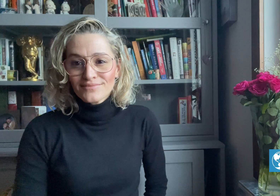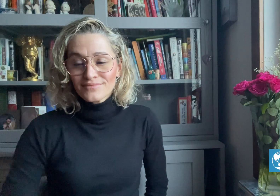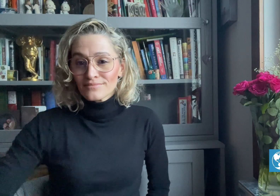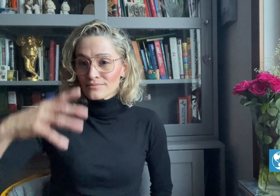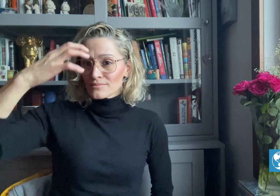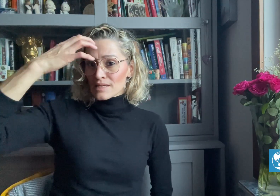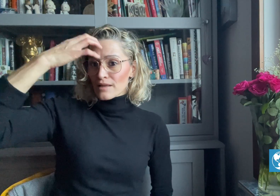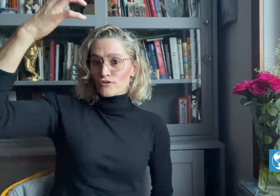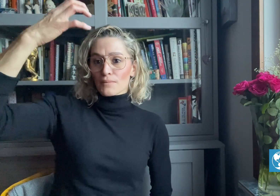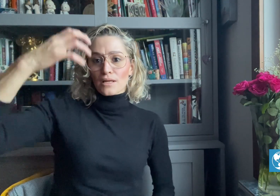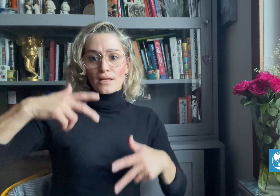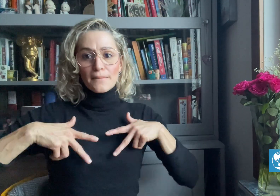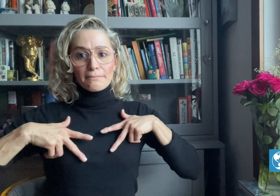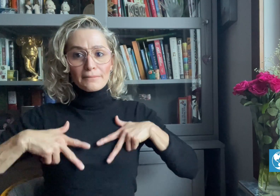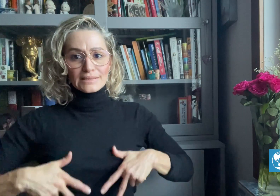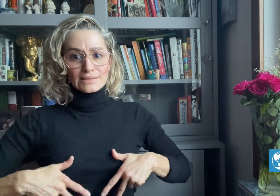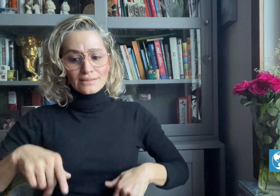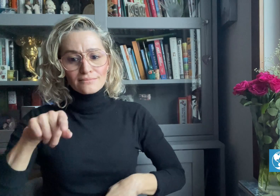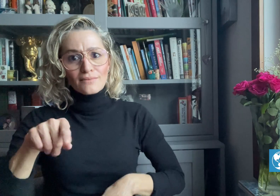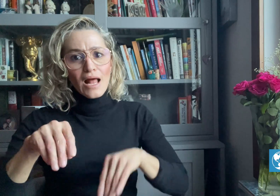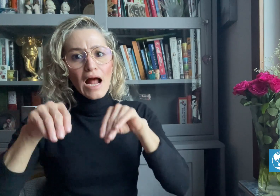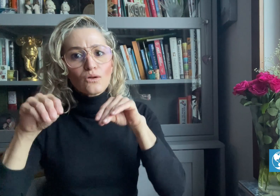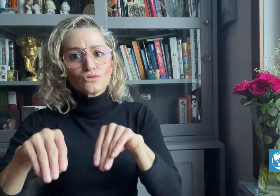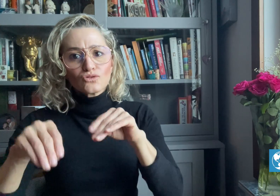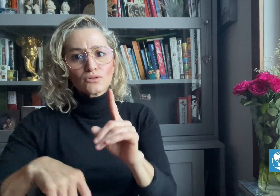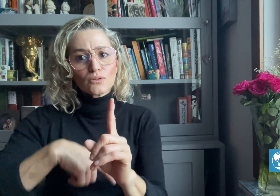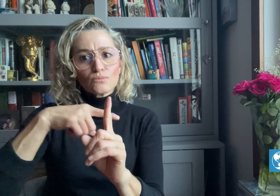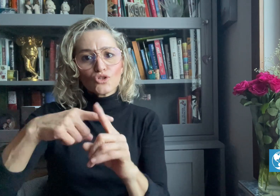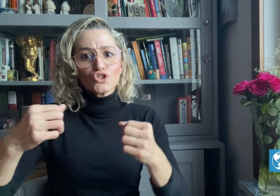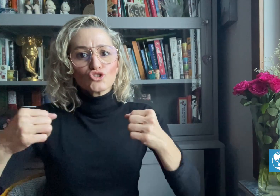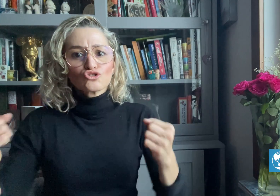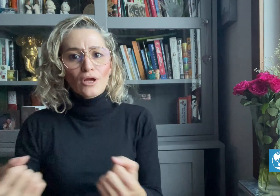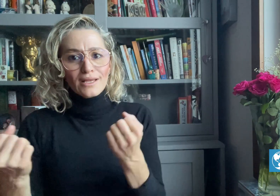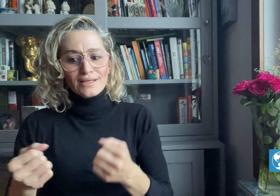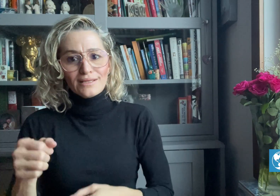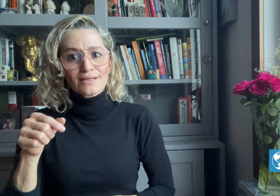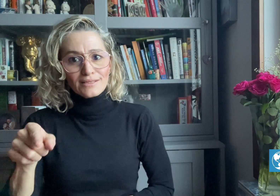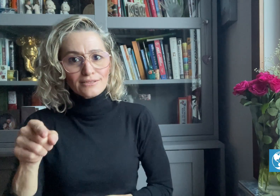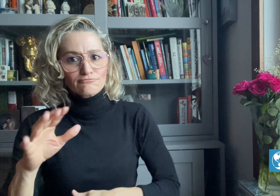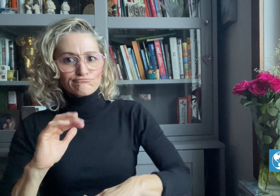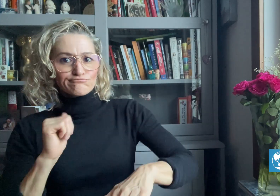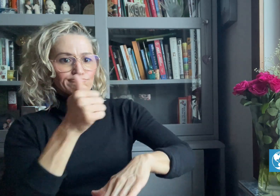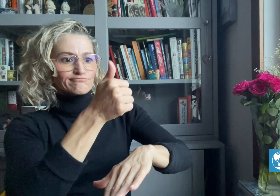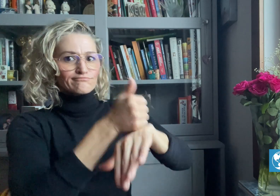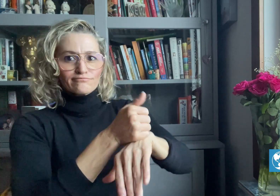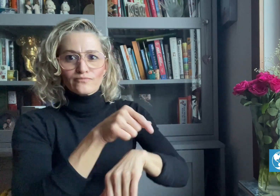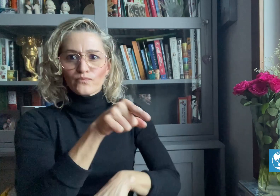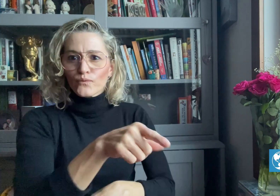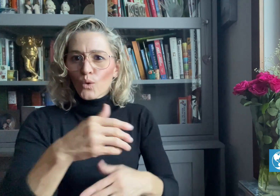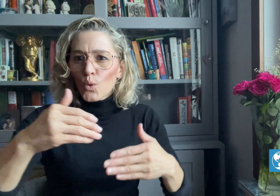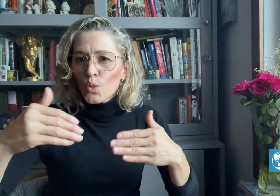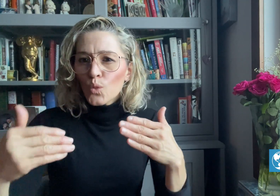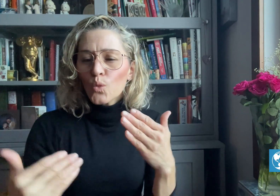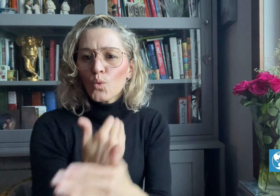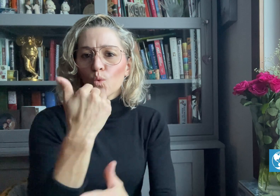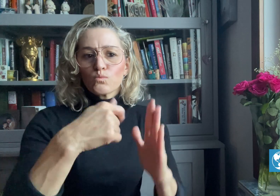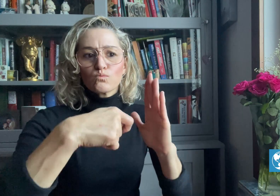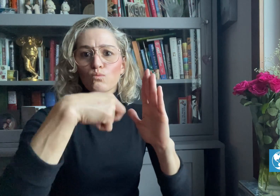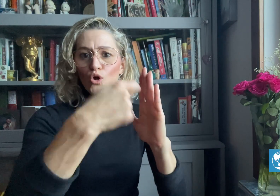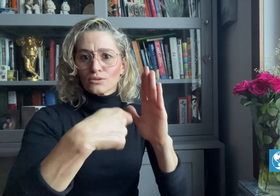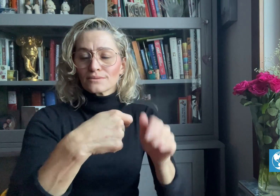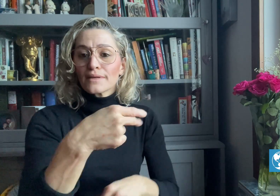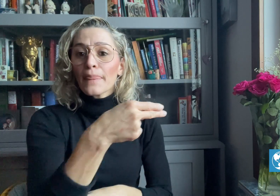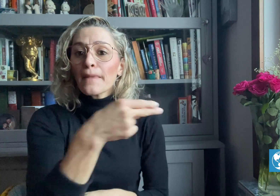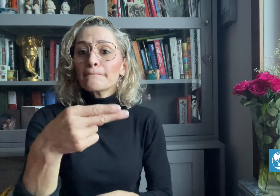The Ministry of Education and Training established a new project